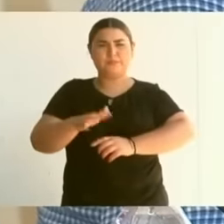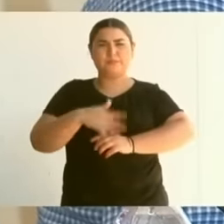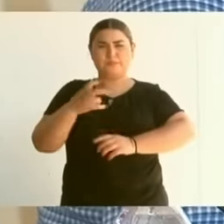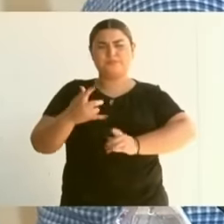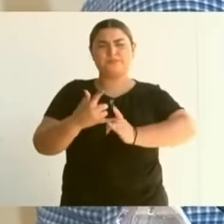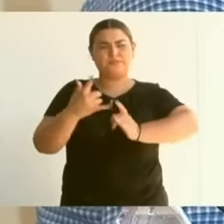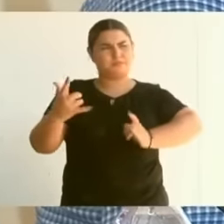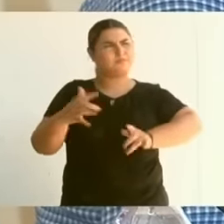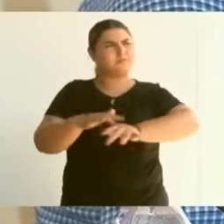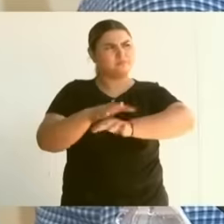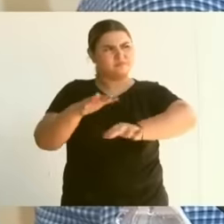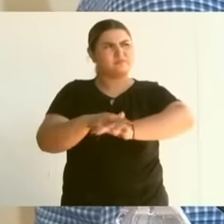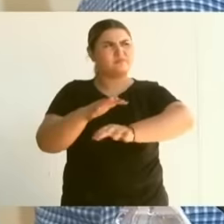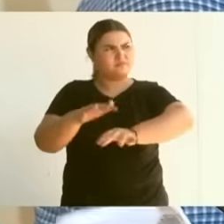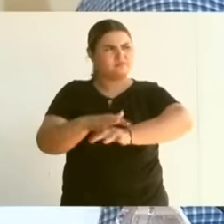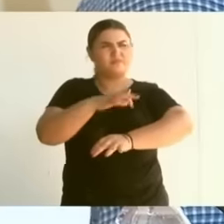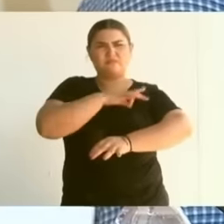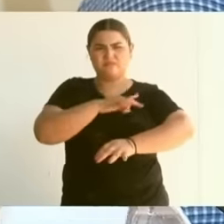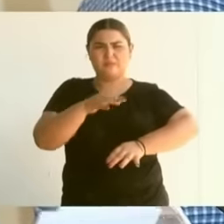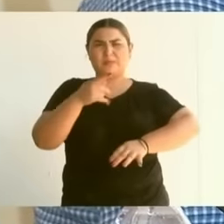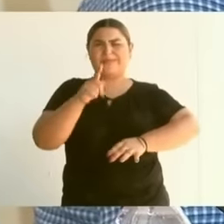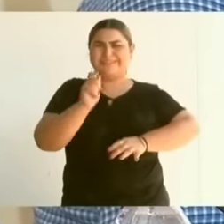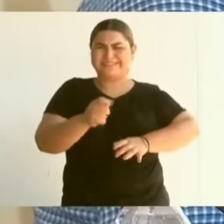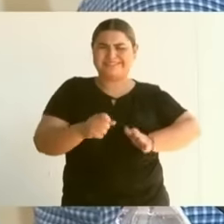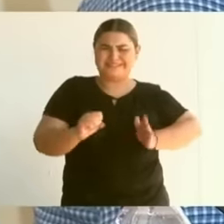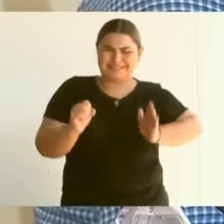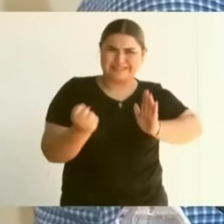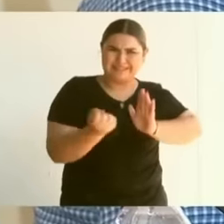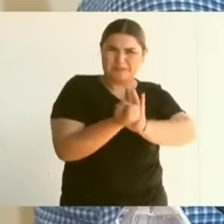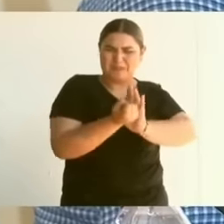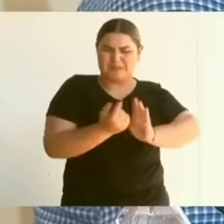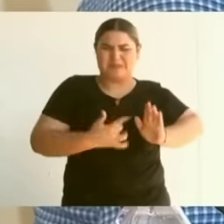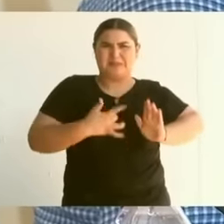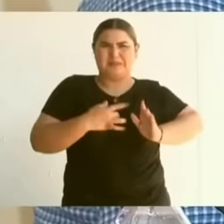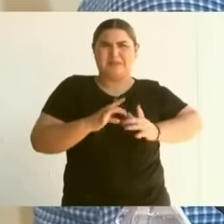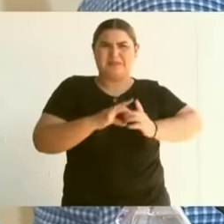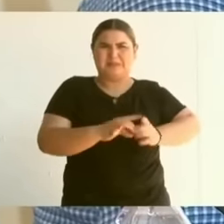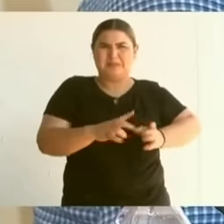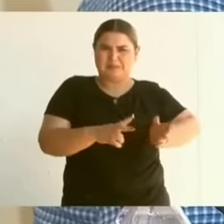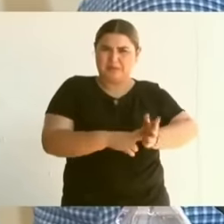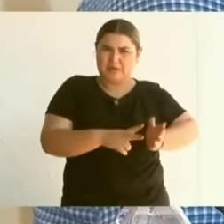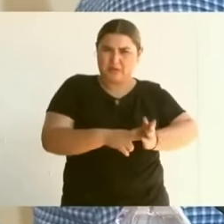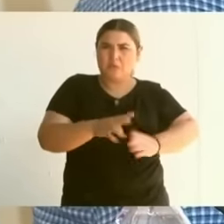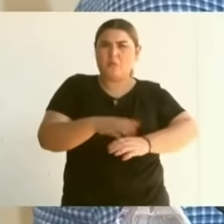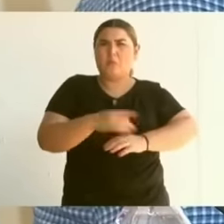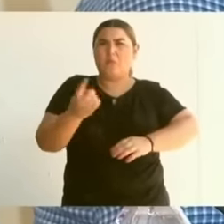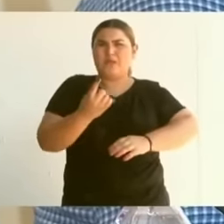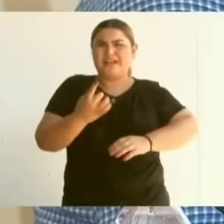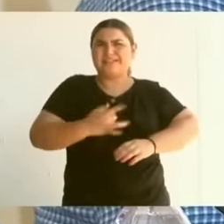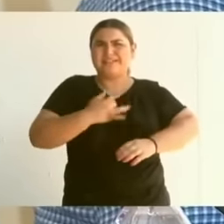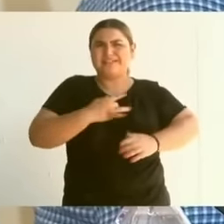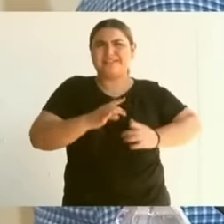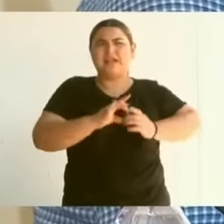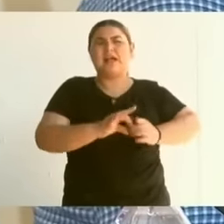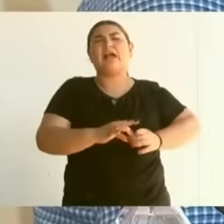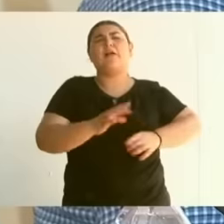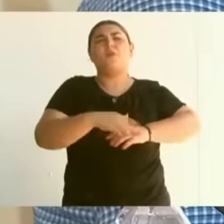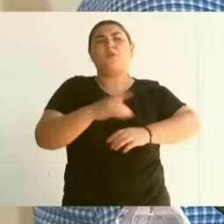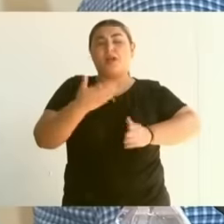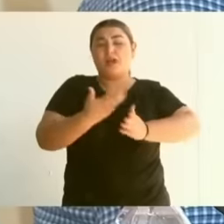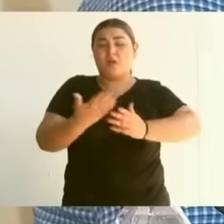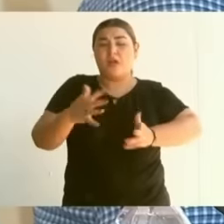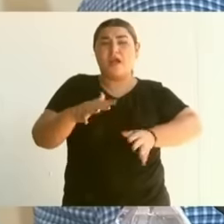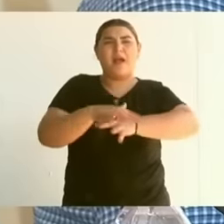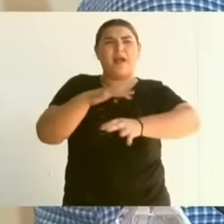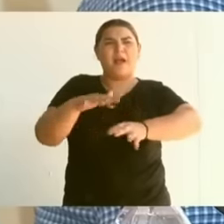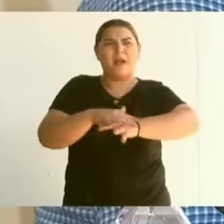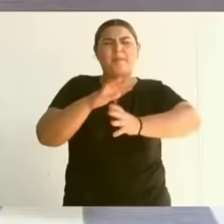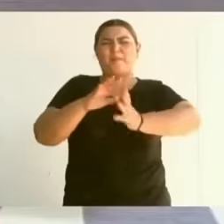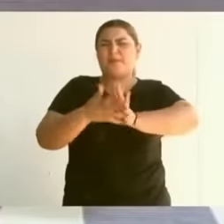deeply symbolic for me this moment in this transition there is no forgetting there is continuity